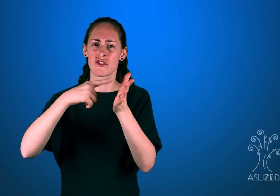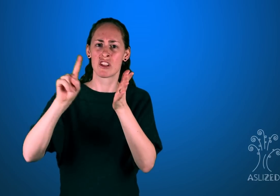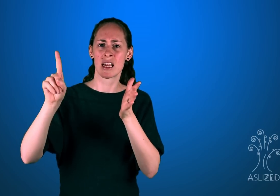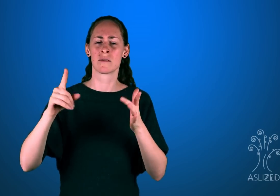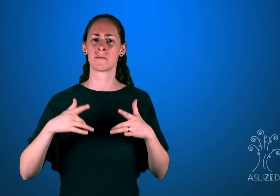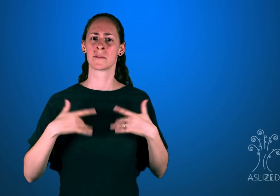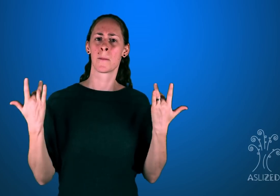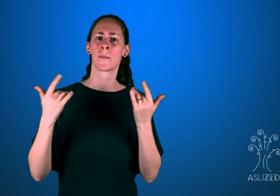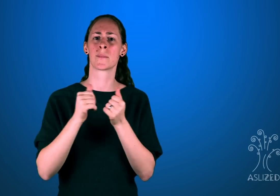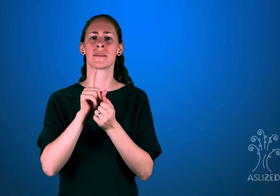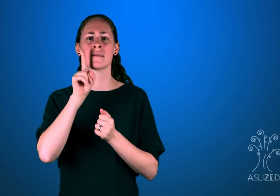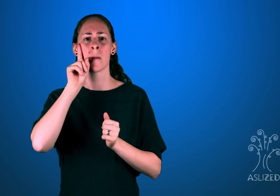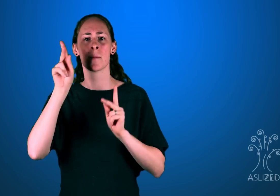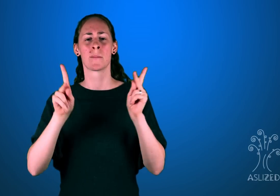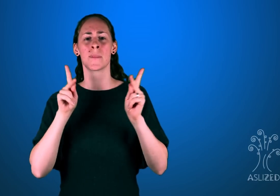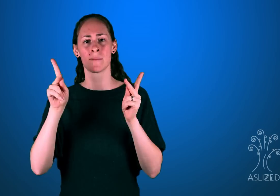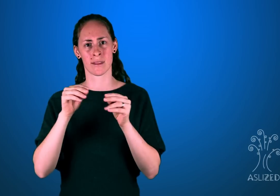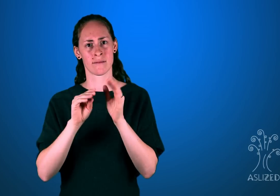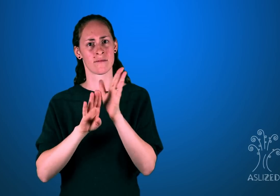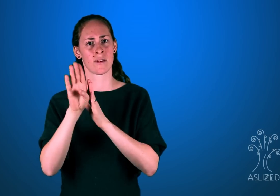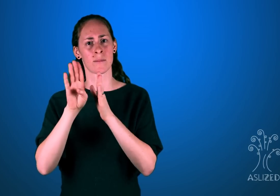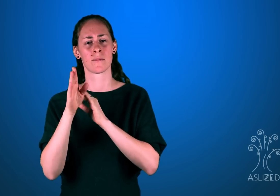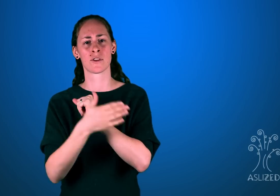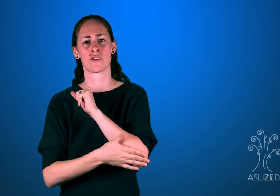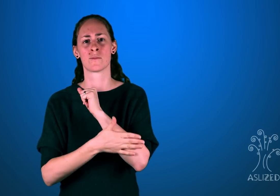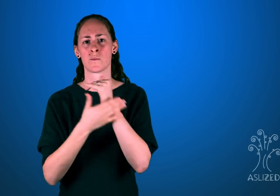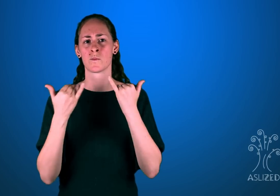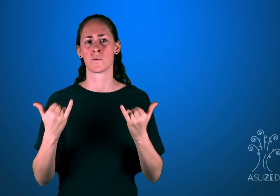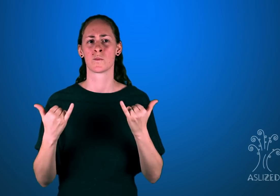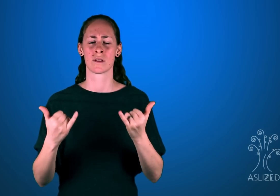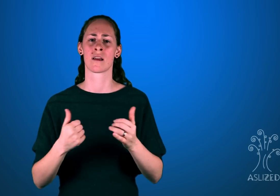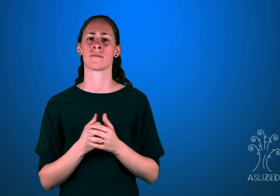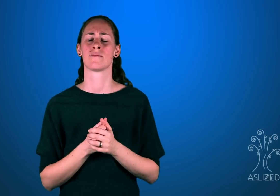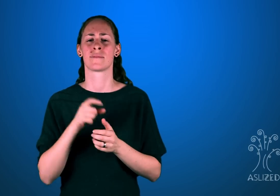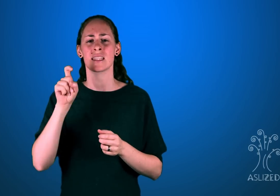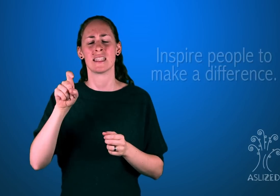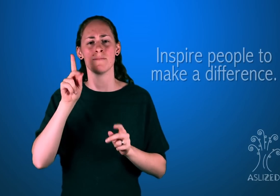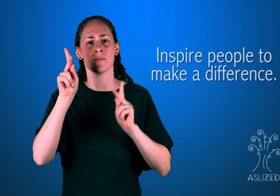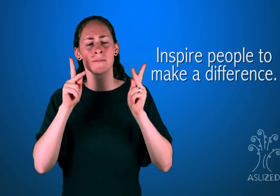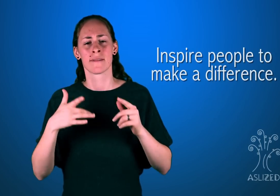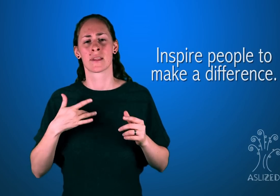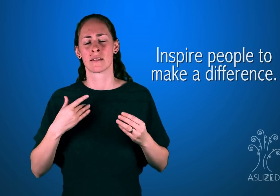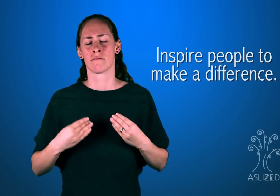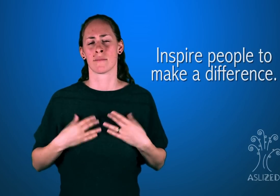with Deaf people in developing countries today. What we need is for people to feel inspired to go